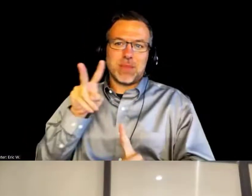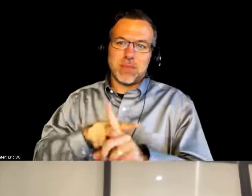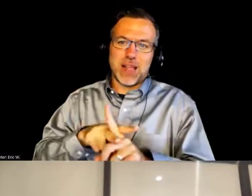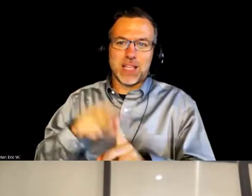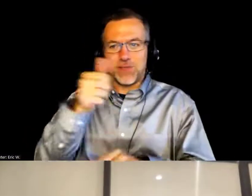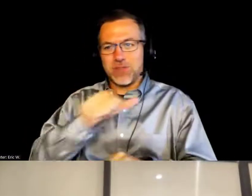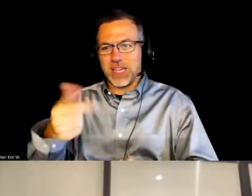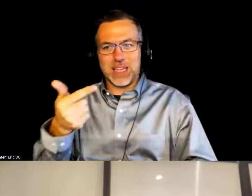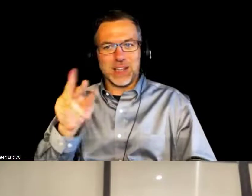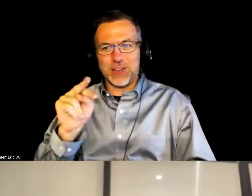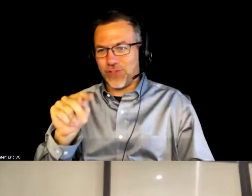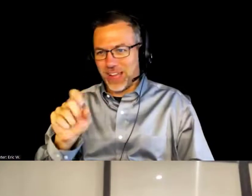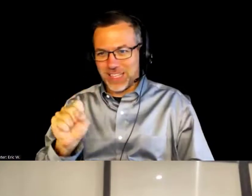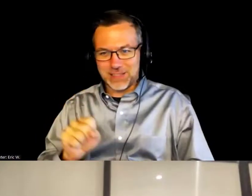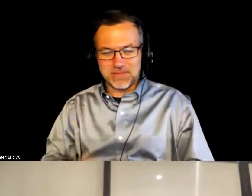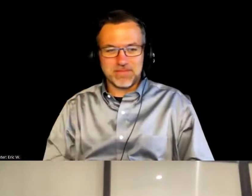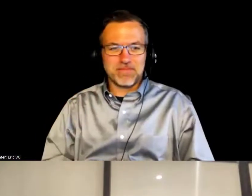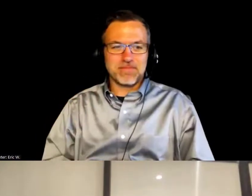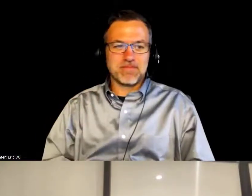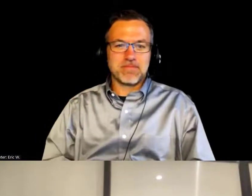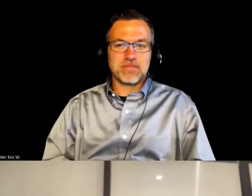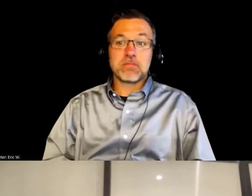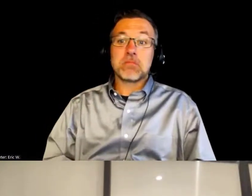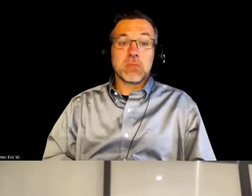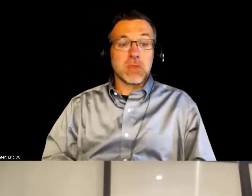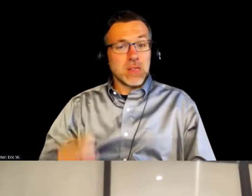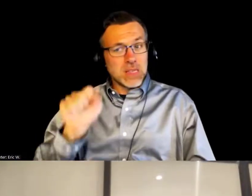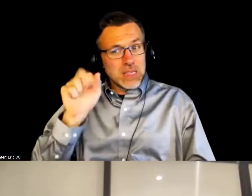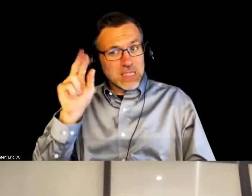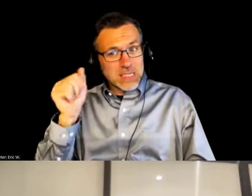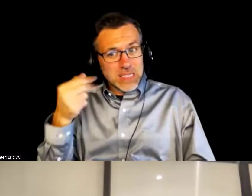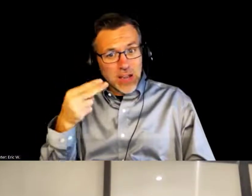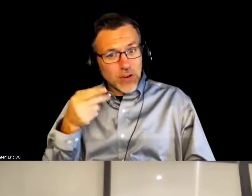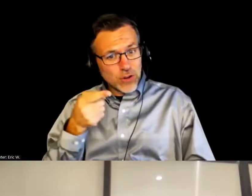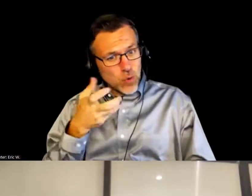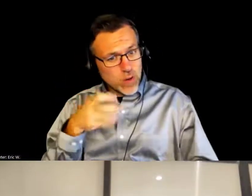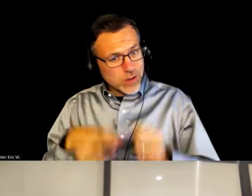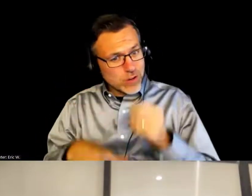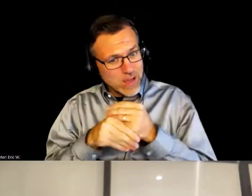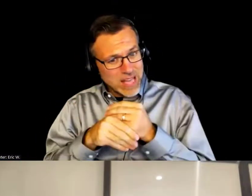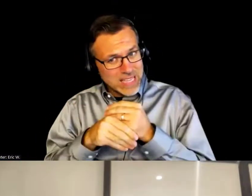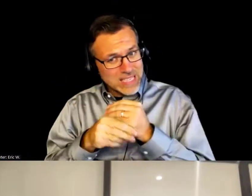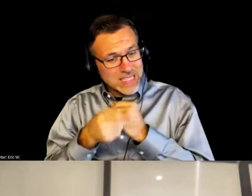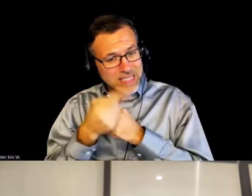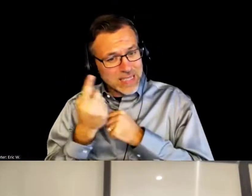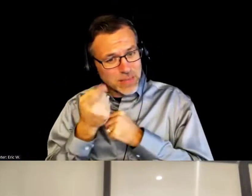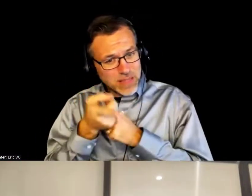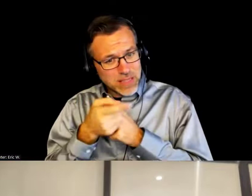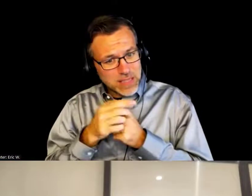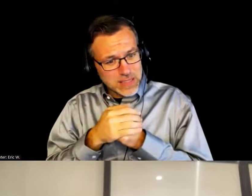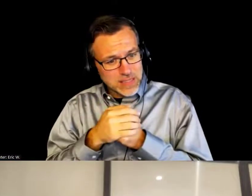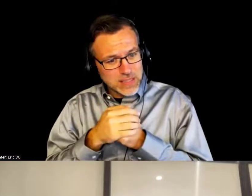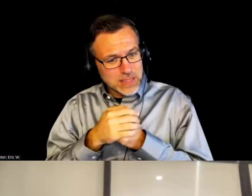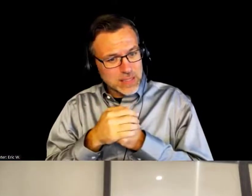Omar McCrimmon: Awesome. Thank you, both, very much. Sarah, did you .. . It seemed like you wanted to say something else. Did you have something else that you wanted to put in? Sarah Powell: No, I just agree.